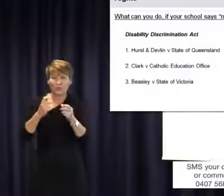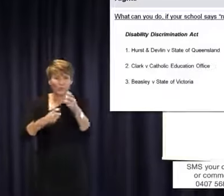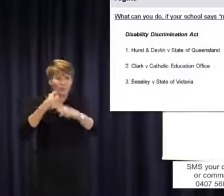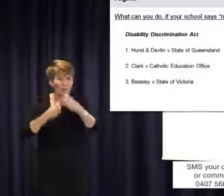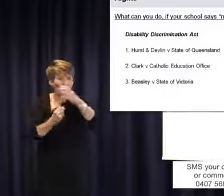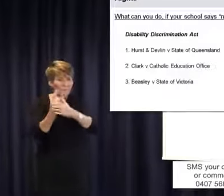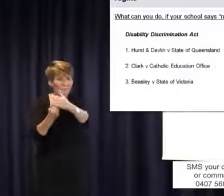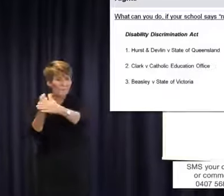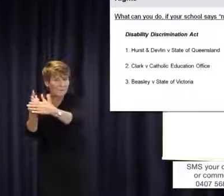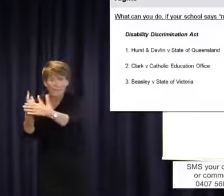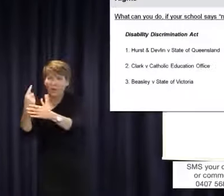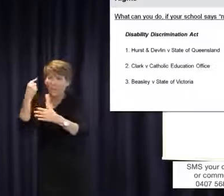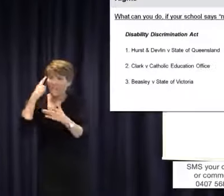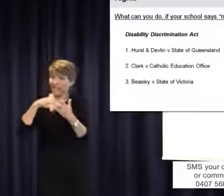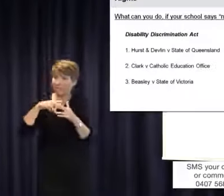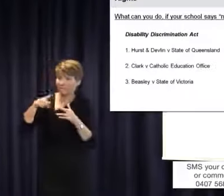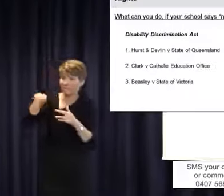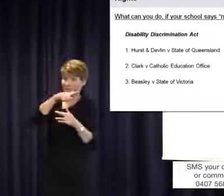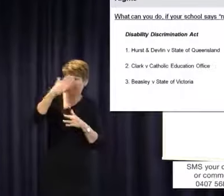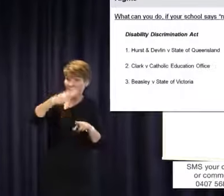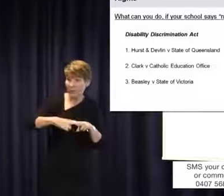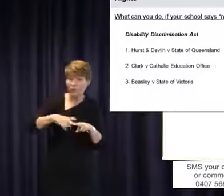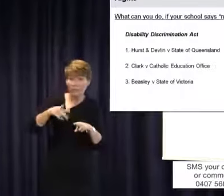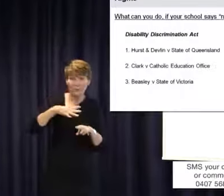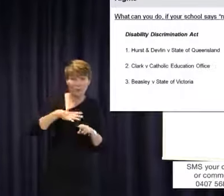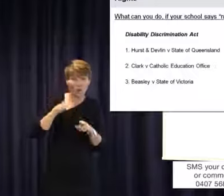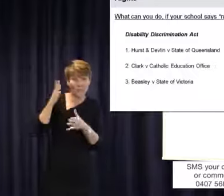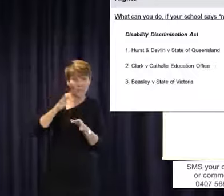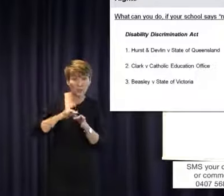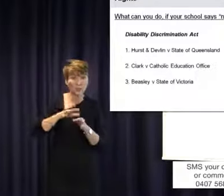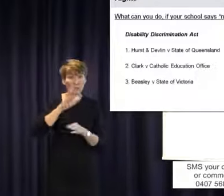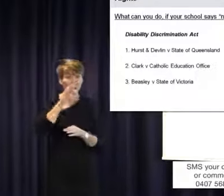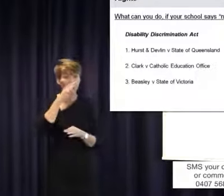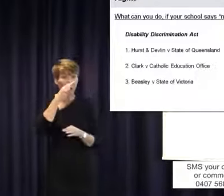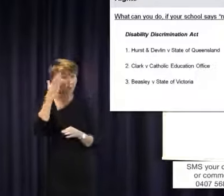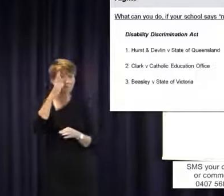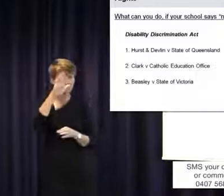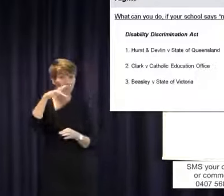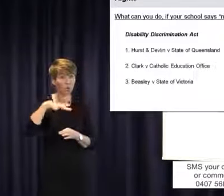if their child needs an Auslan interpreter, they simply ask for one. The way the world